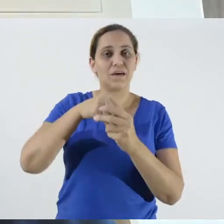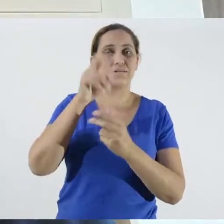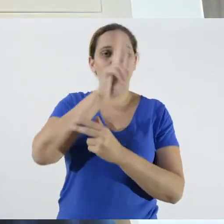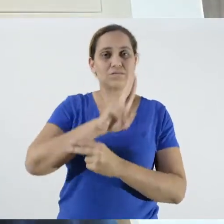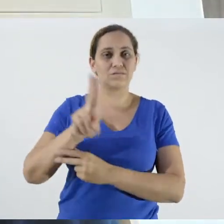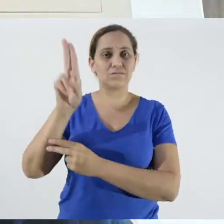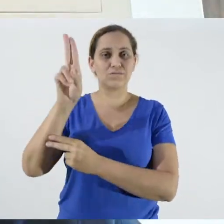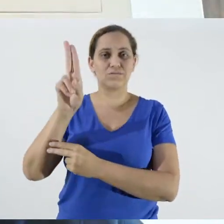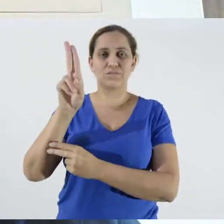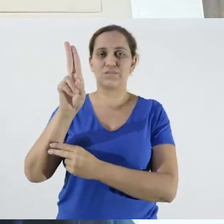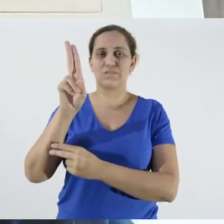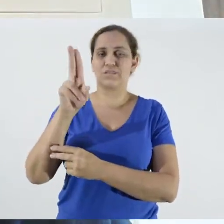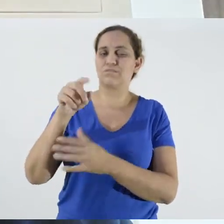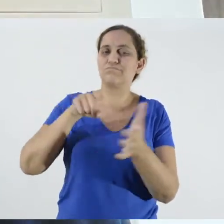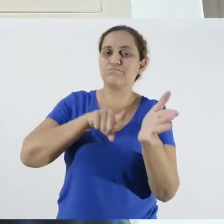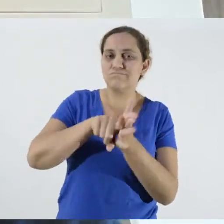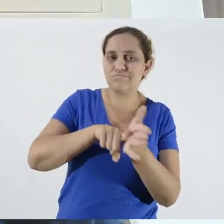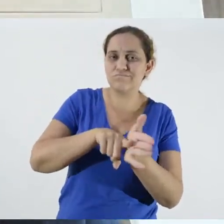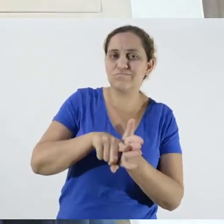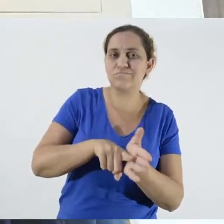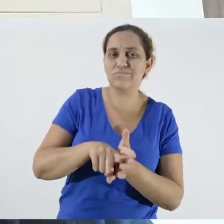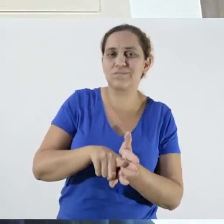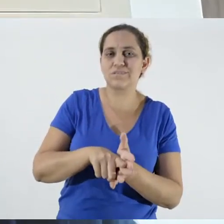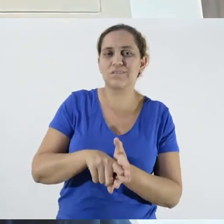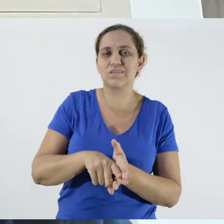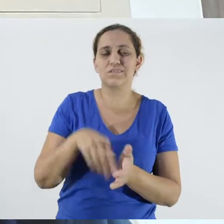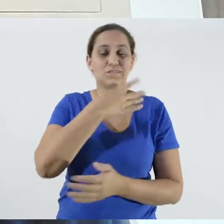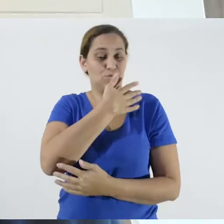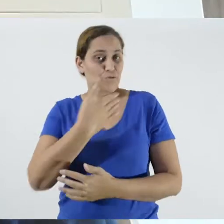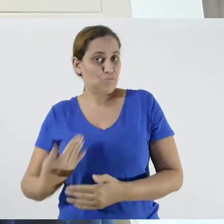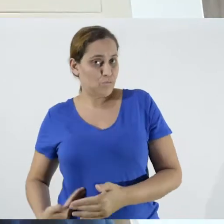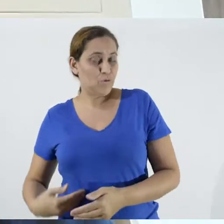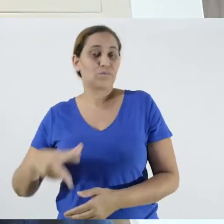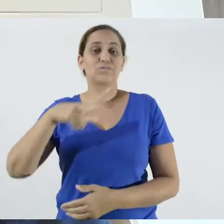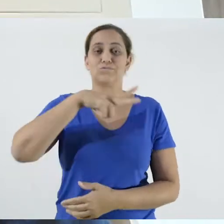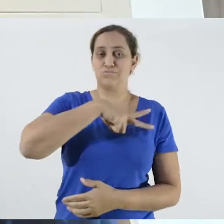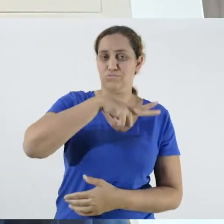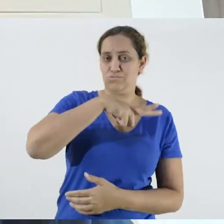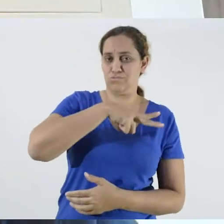by public and private research bodies. This is because